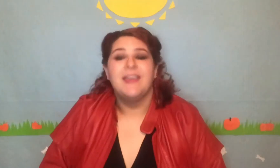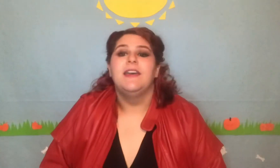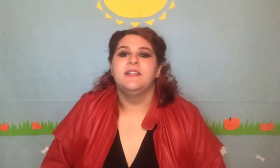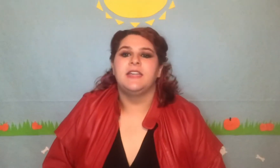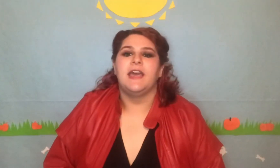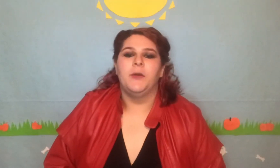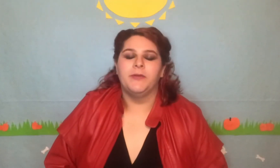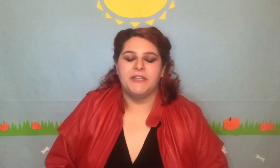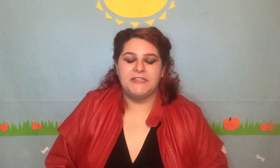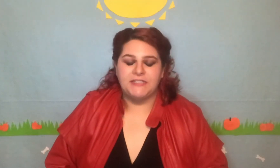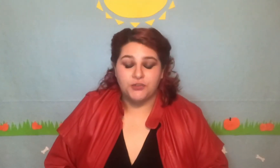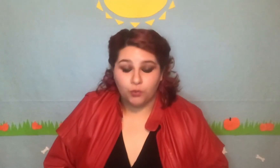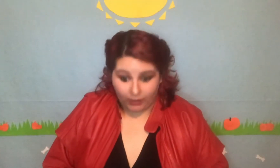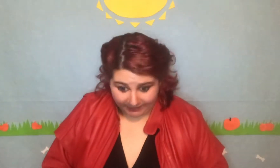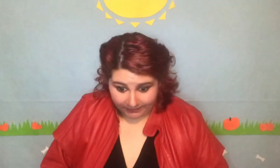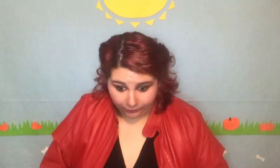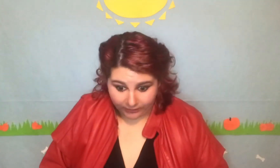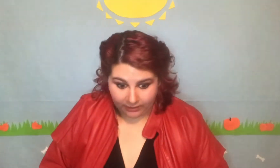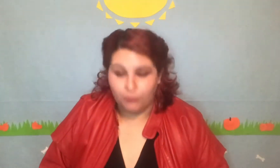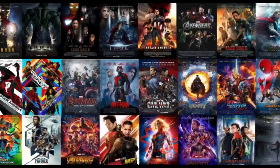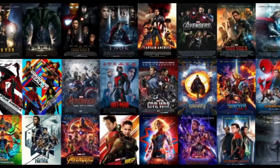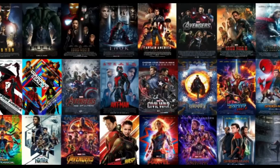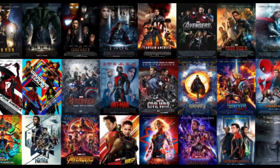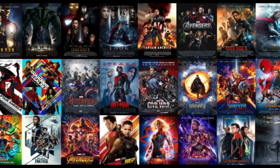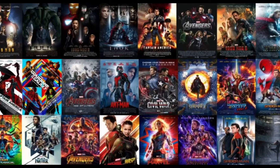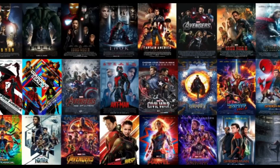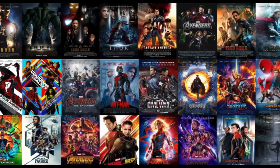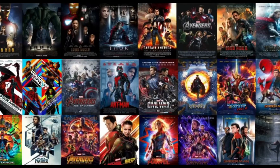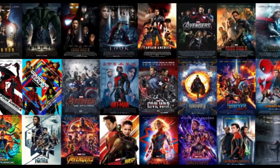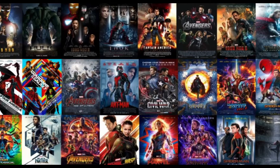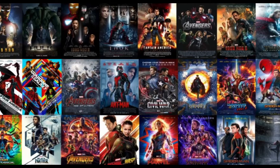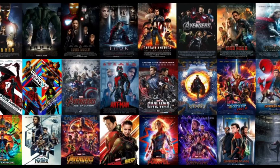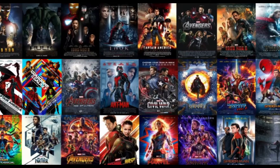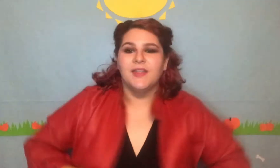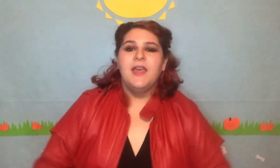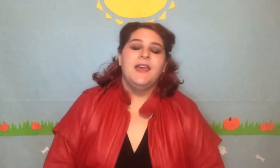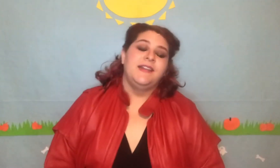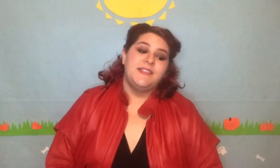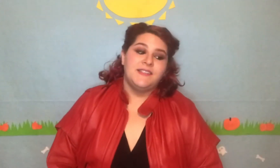Today I'll be ranking the 23 movies of the Marvel Cinematic Universe, and since I live